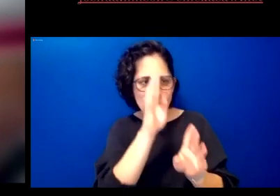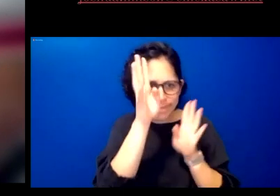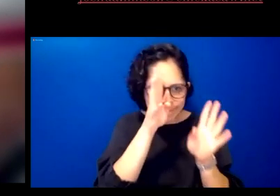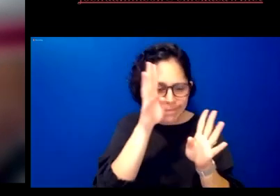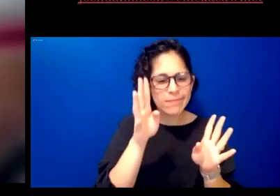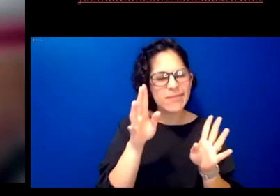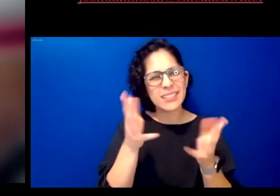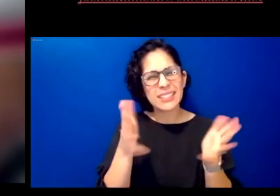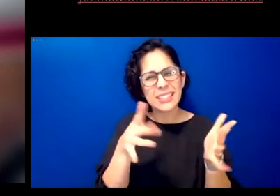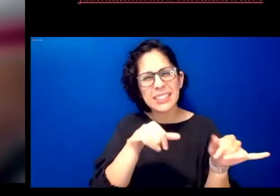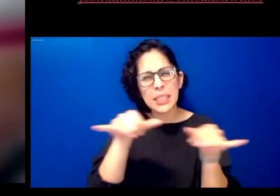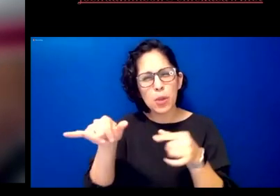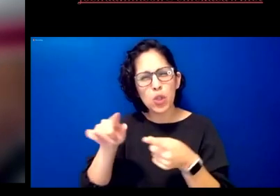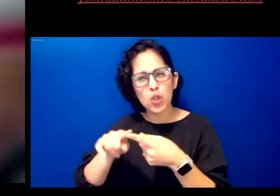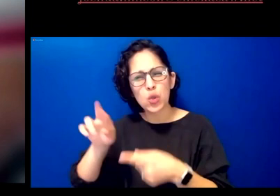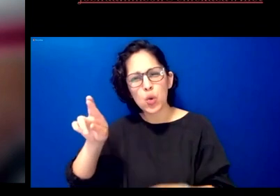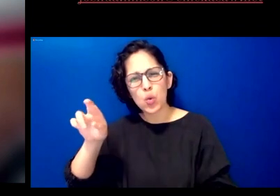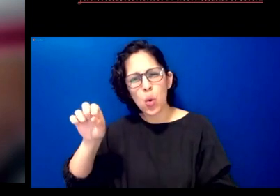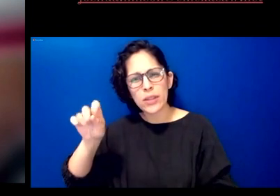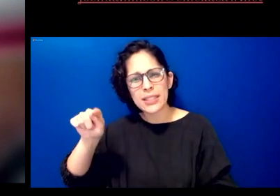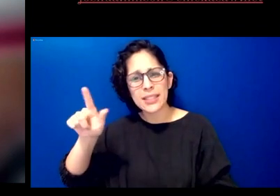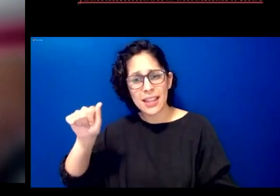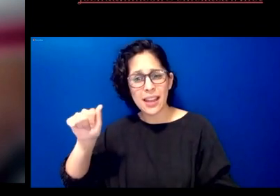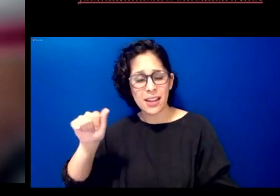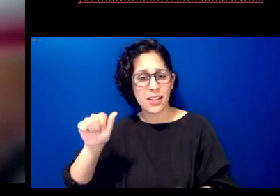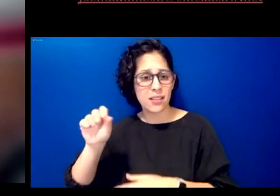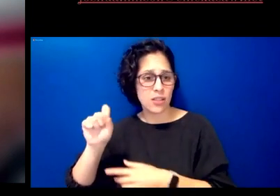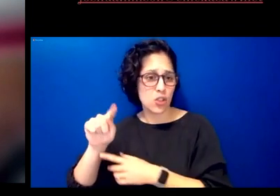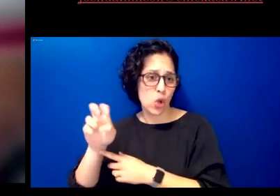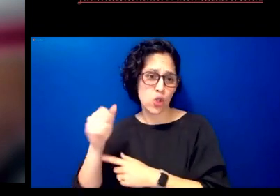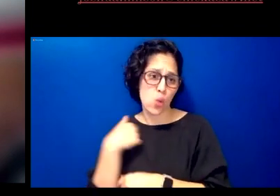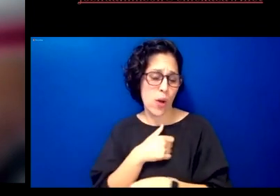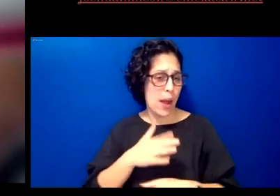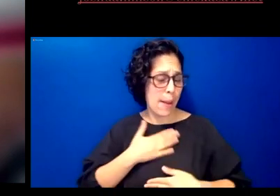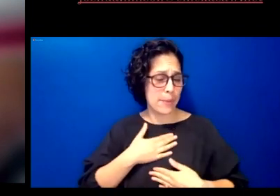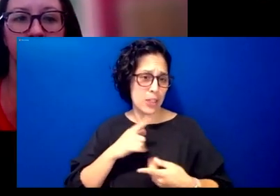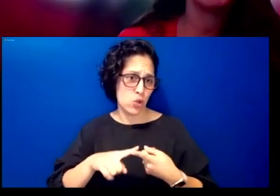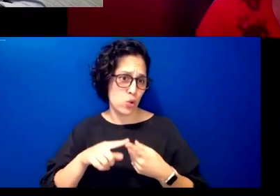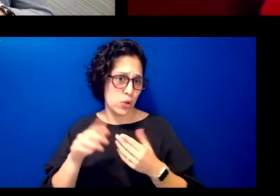the lessons that we've learned in any way that we can't yakuki